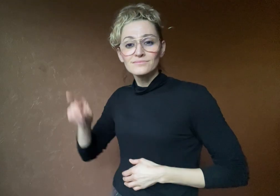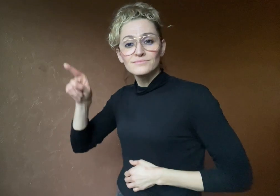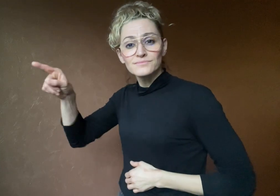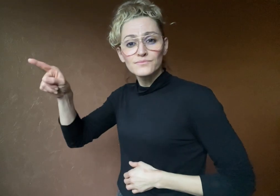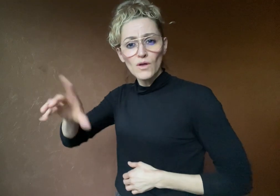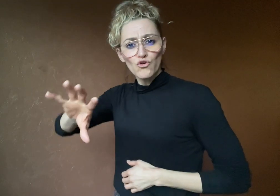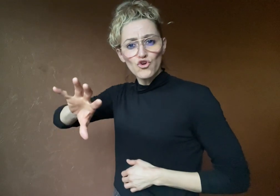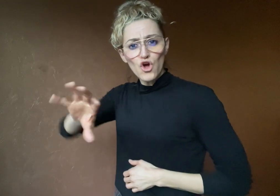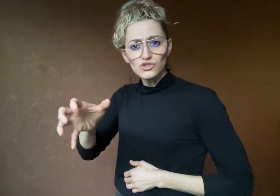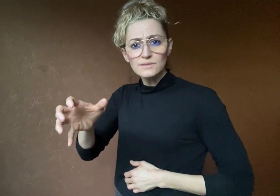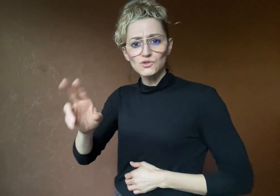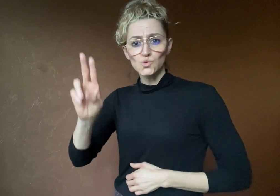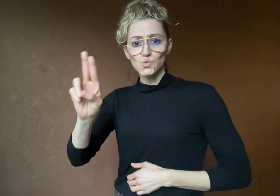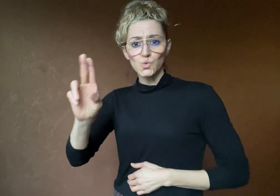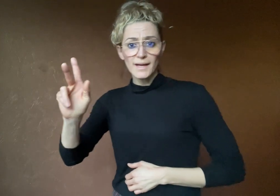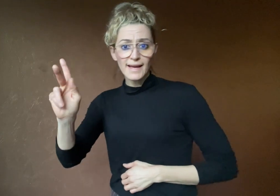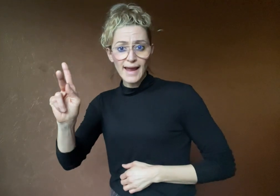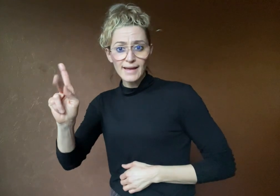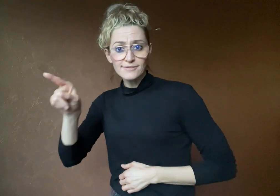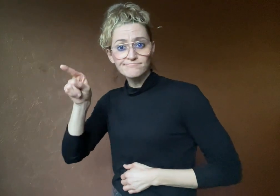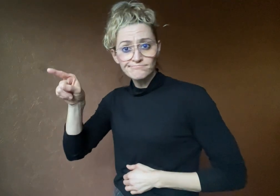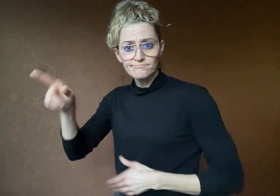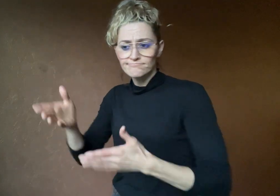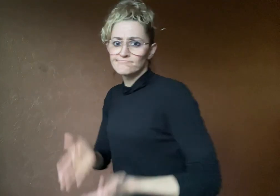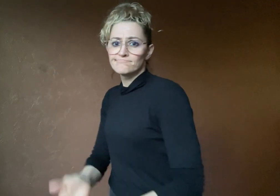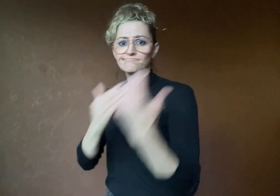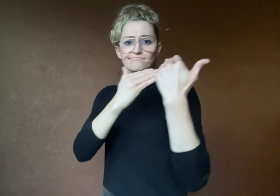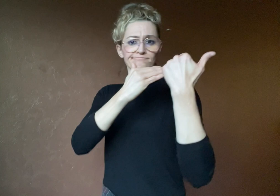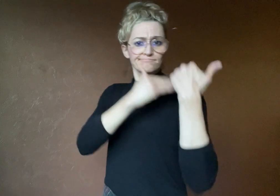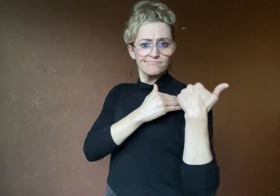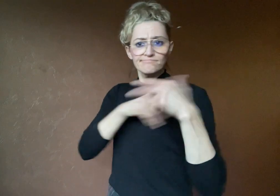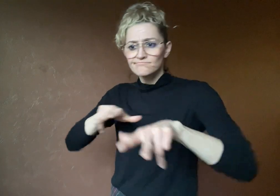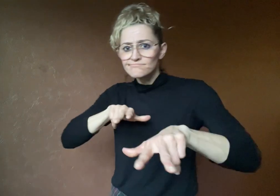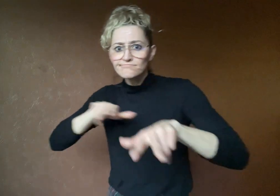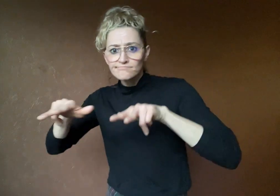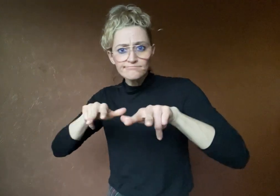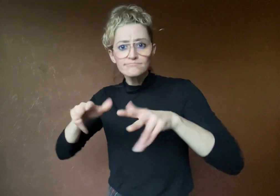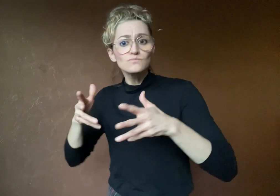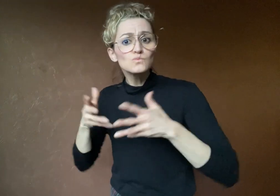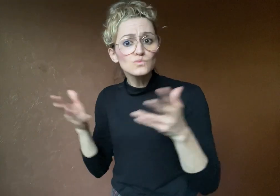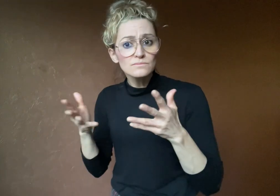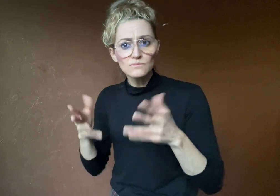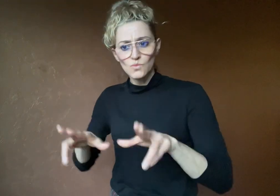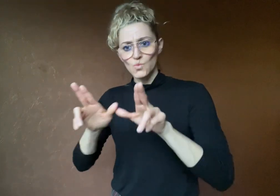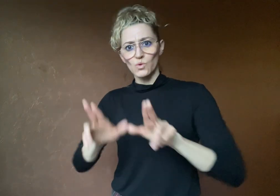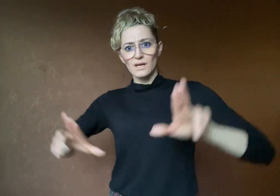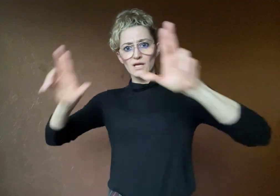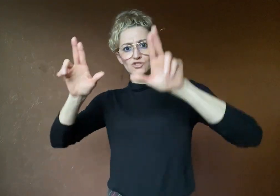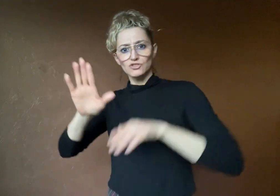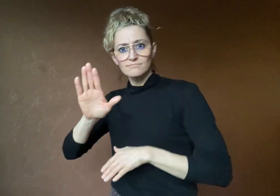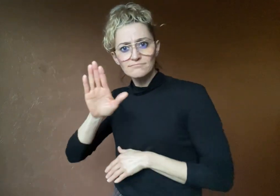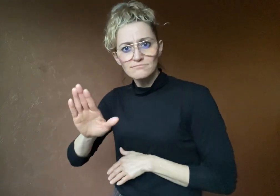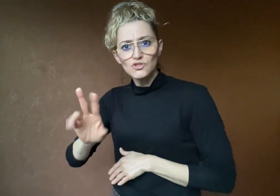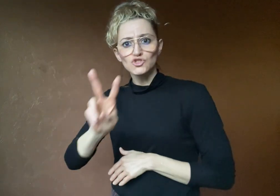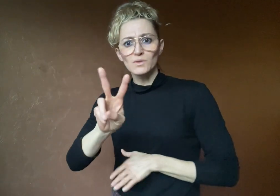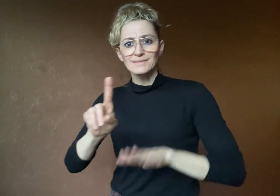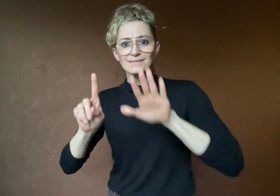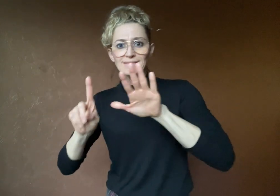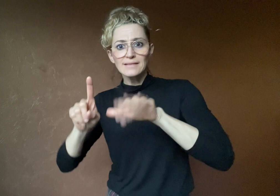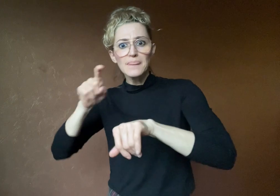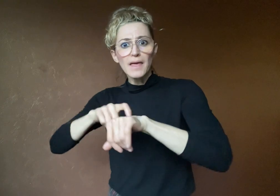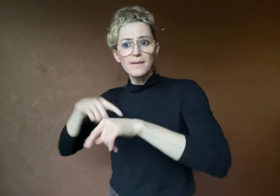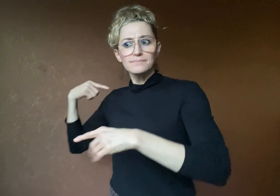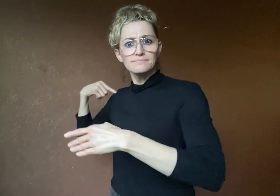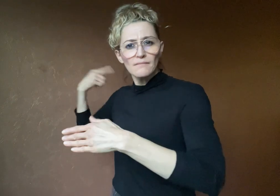The United Kingdom (UK) hosted the 26th United Nations